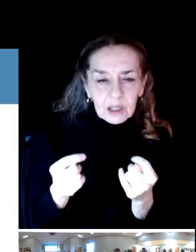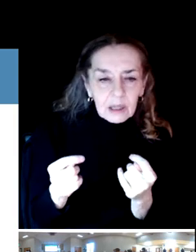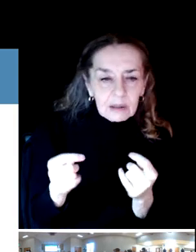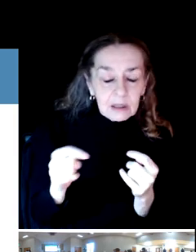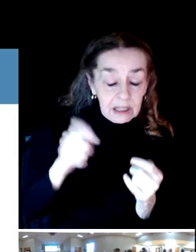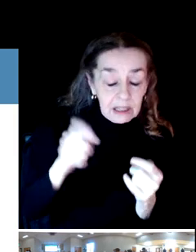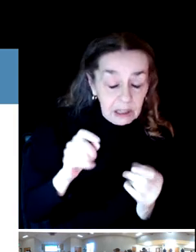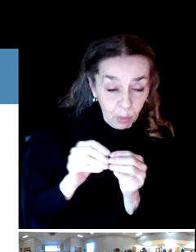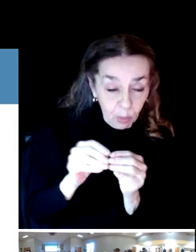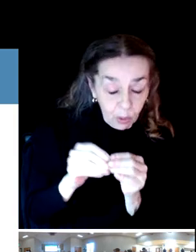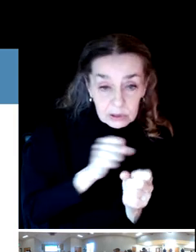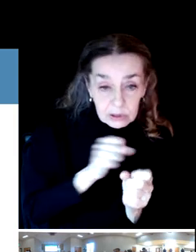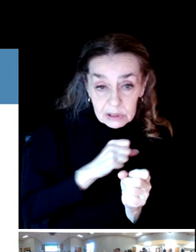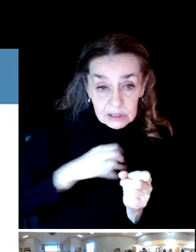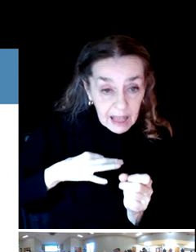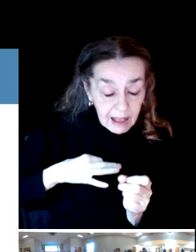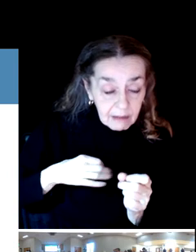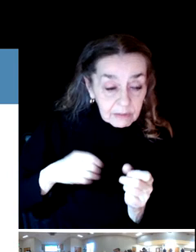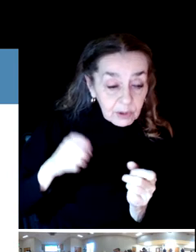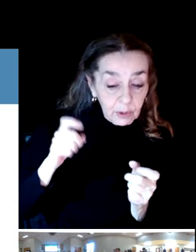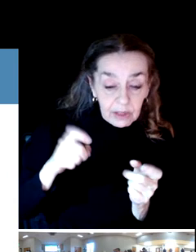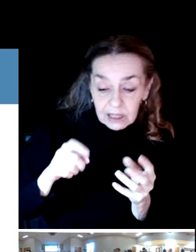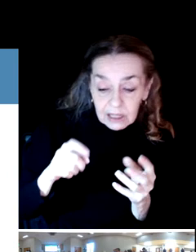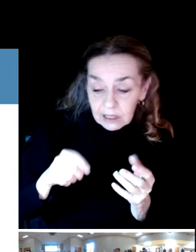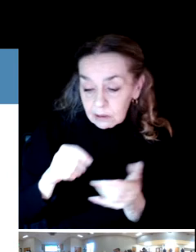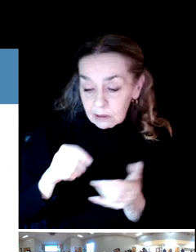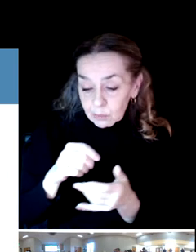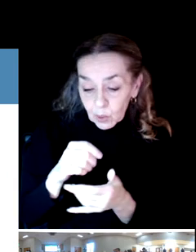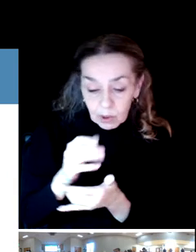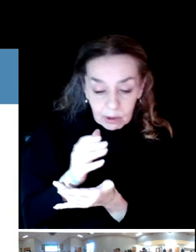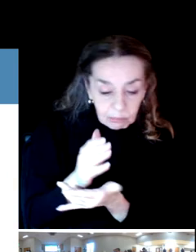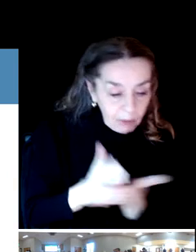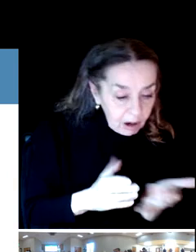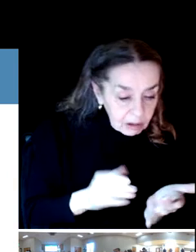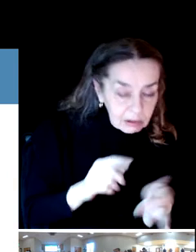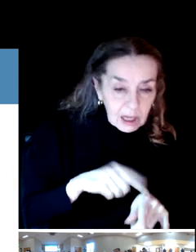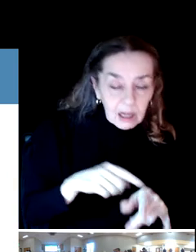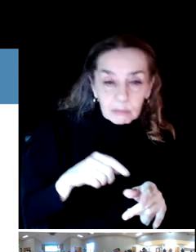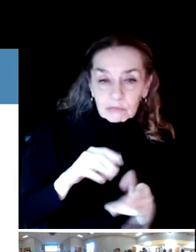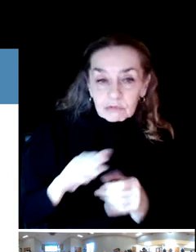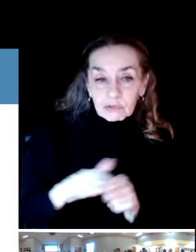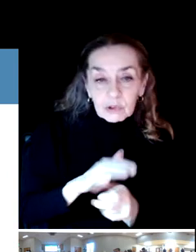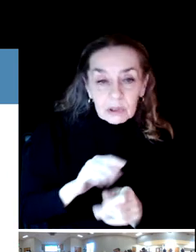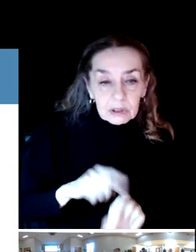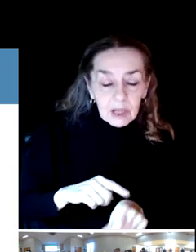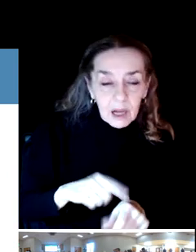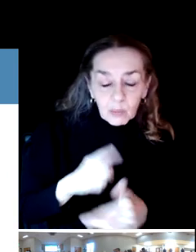Do they need more seasonal versus full time? What kind of standards do they have? How is their equipment?